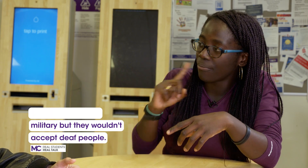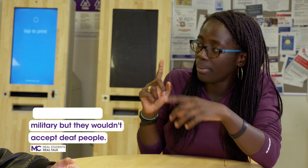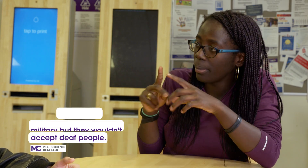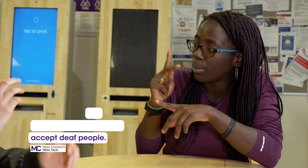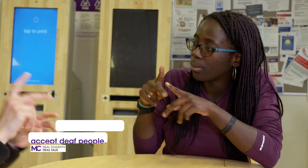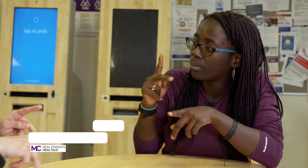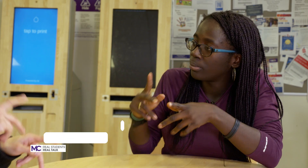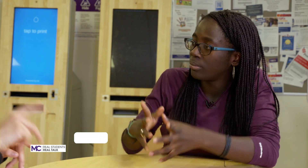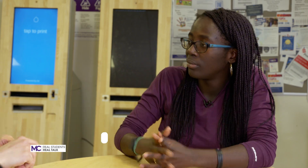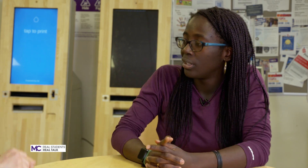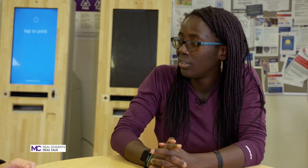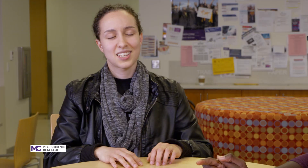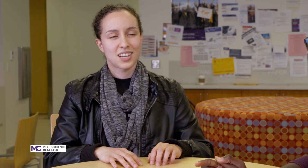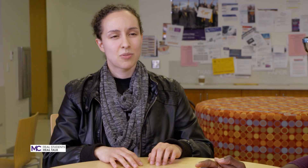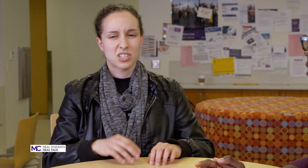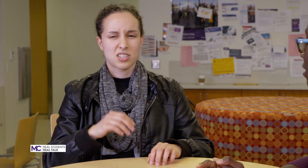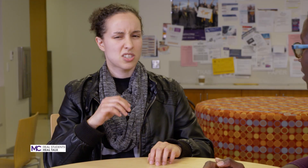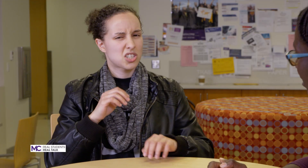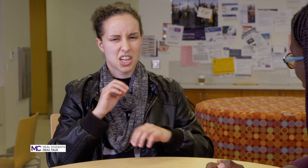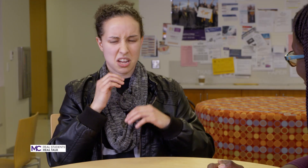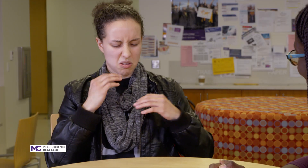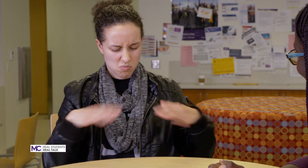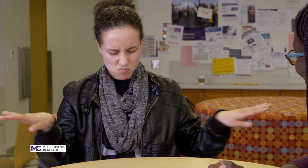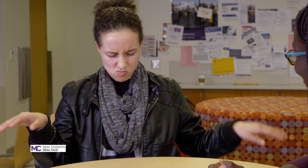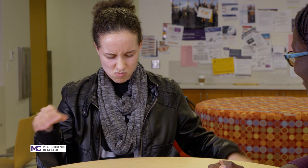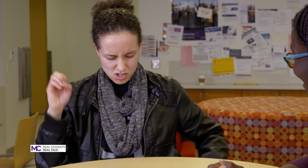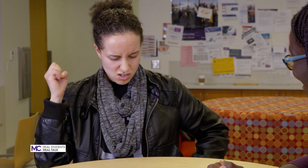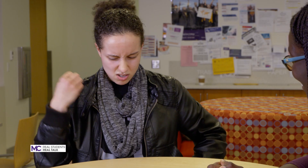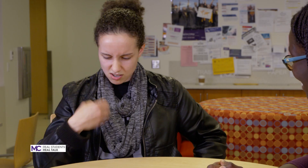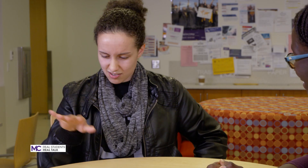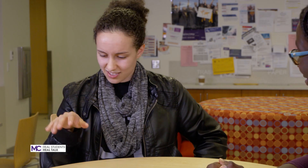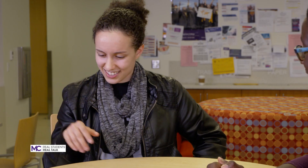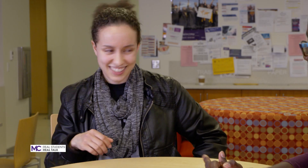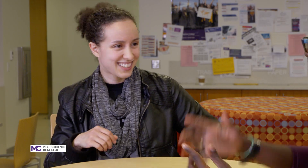people which is a shame